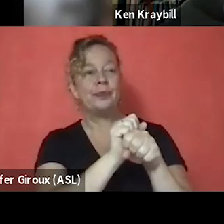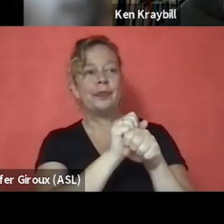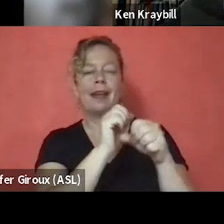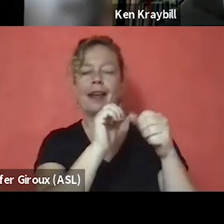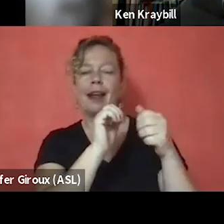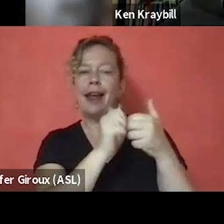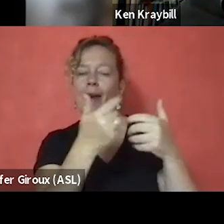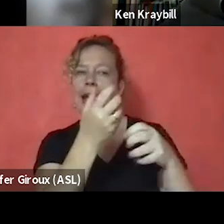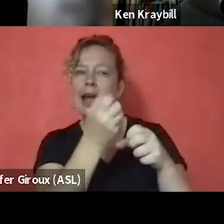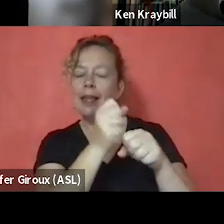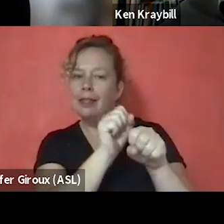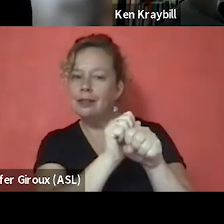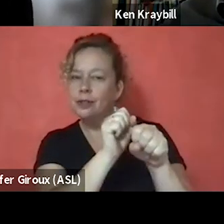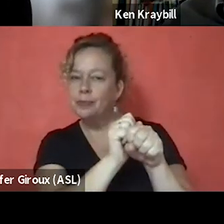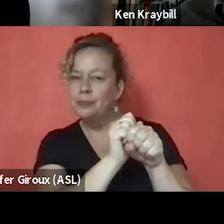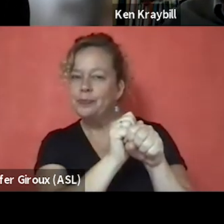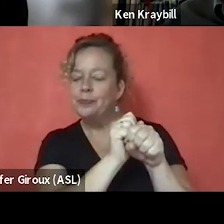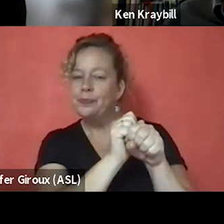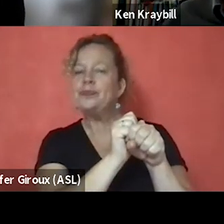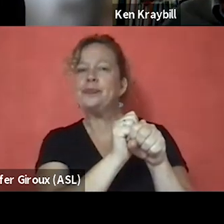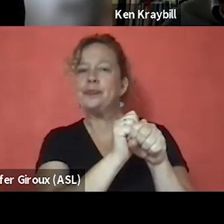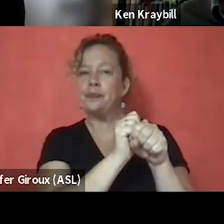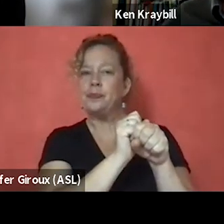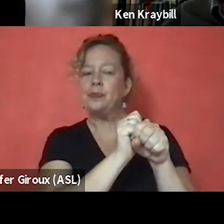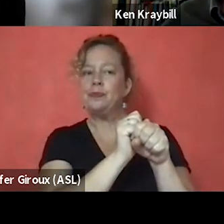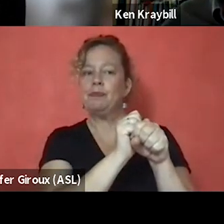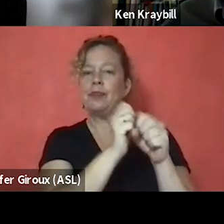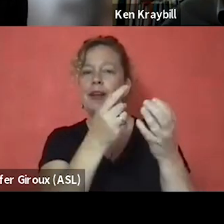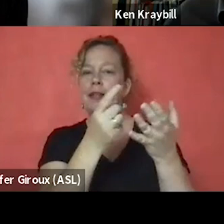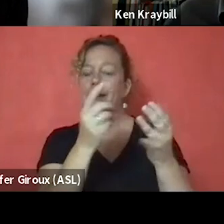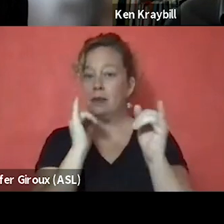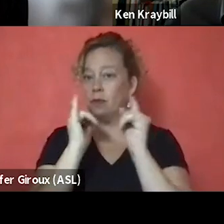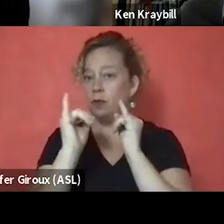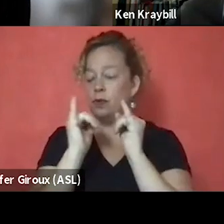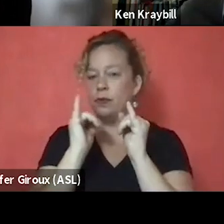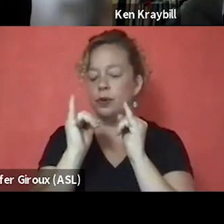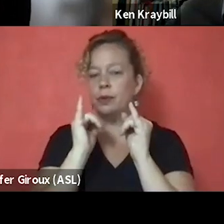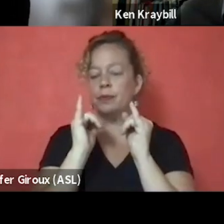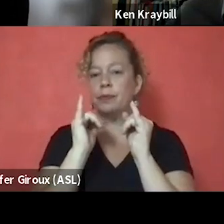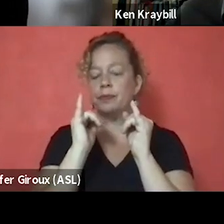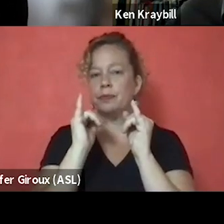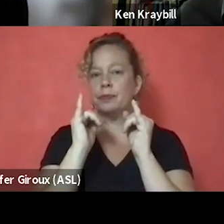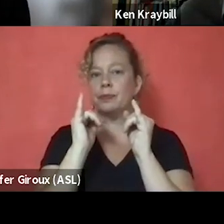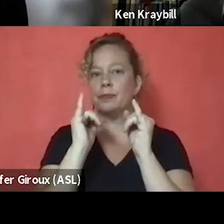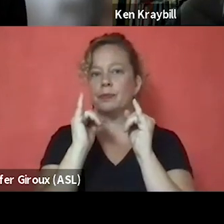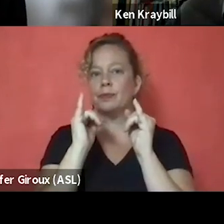was that in the discussion interview, we ended up at a day shelter.